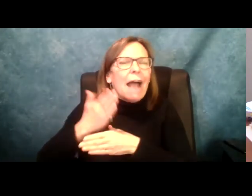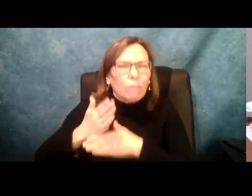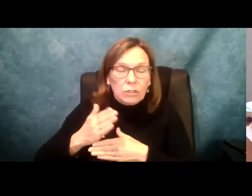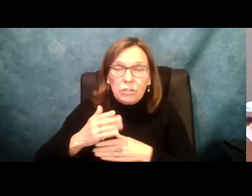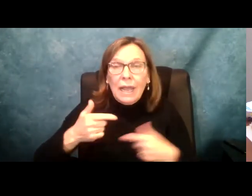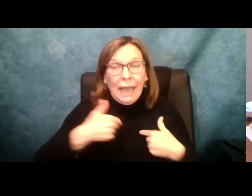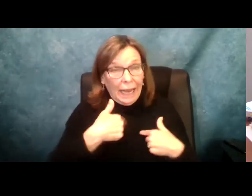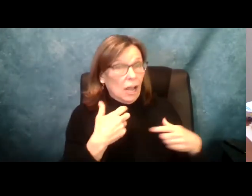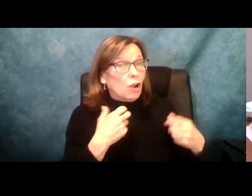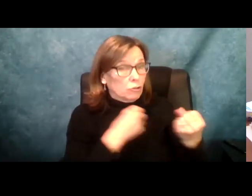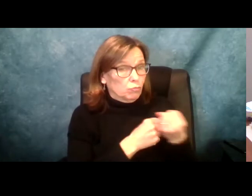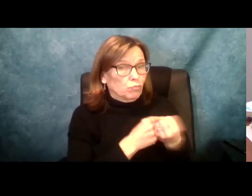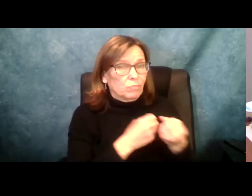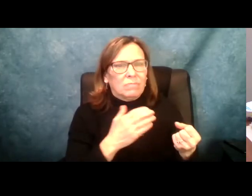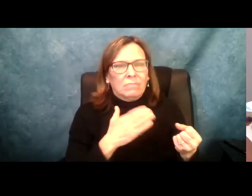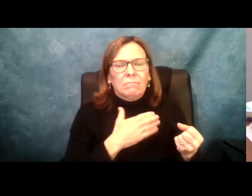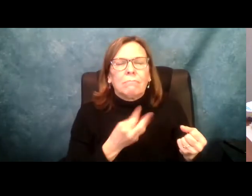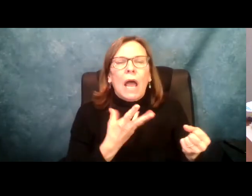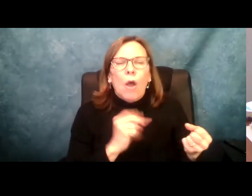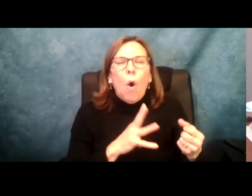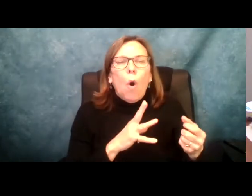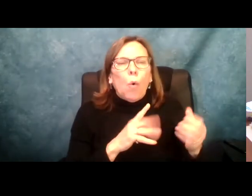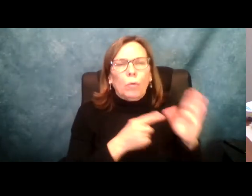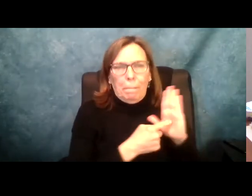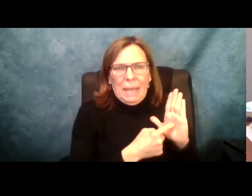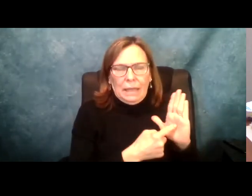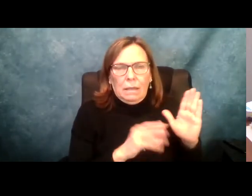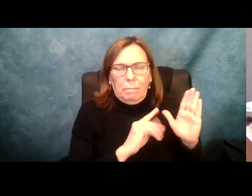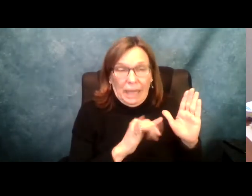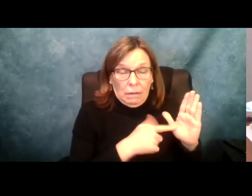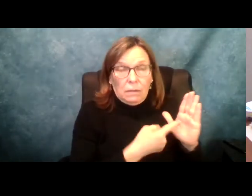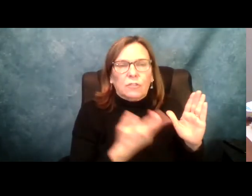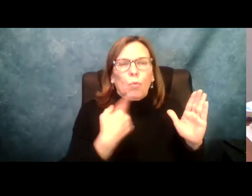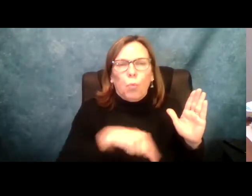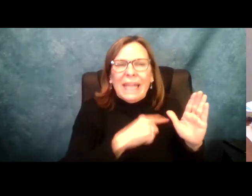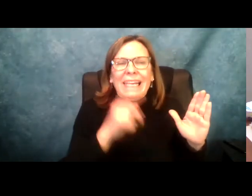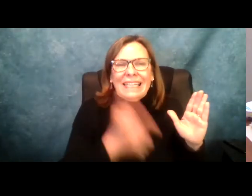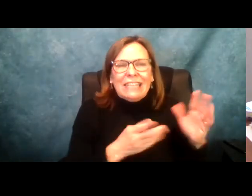make sure that they make at least 35,000 on average. And I'm also proud to be part of this fight with my own bill